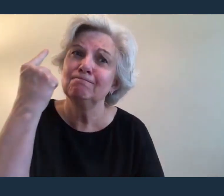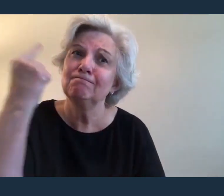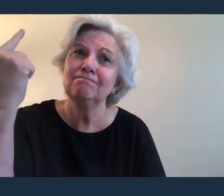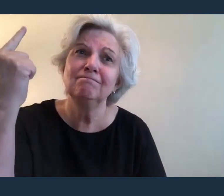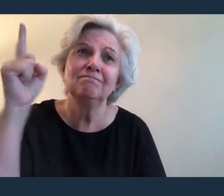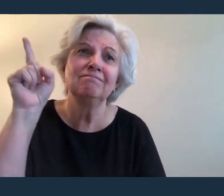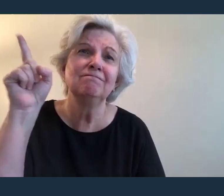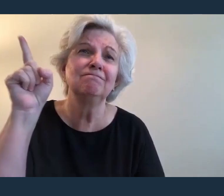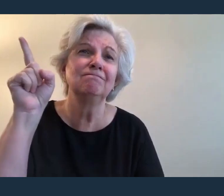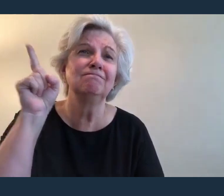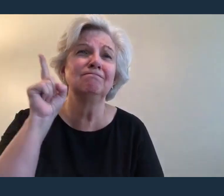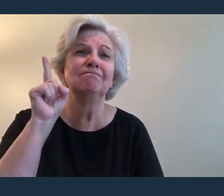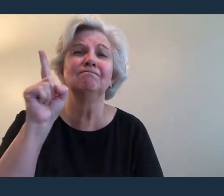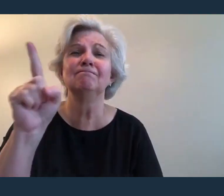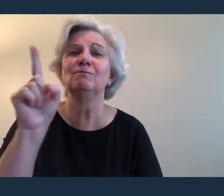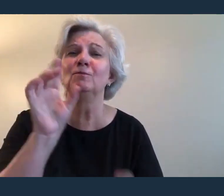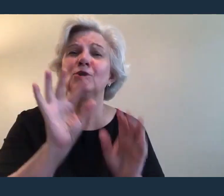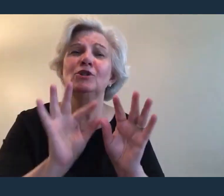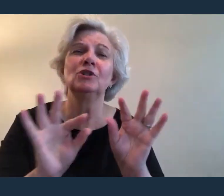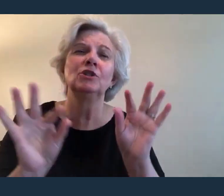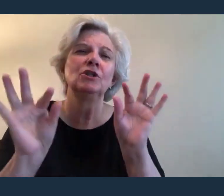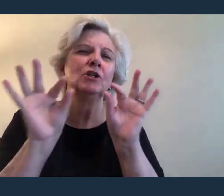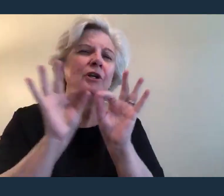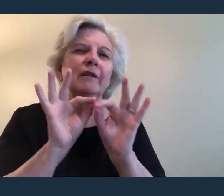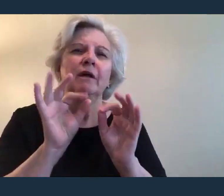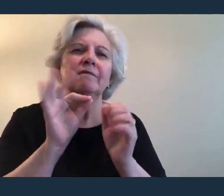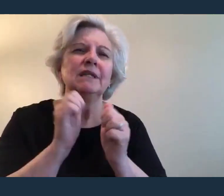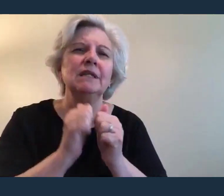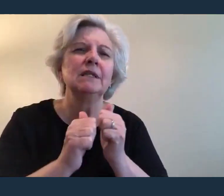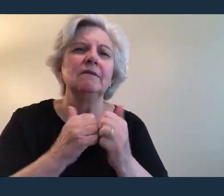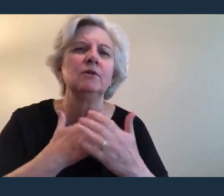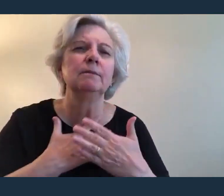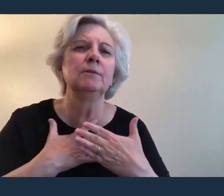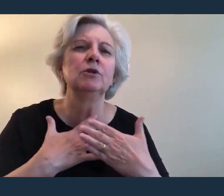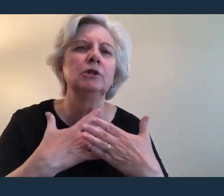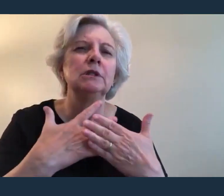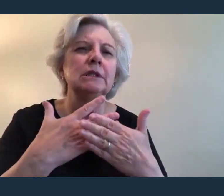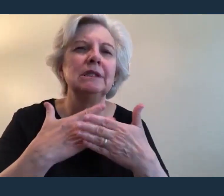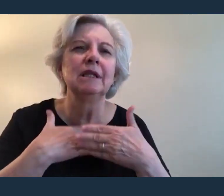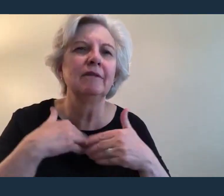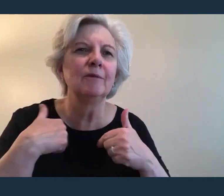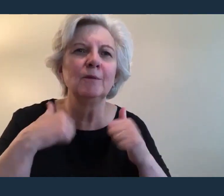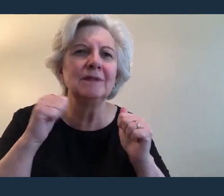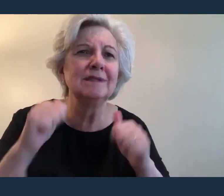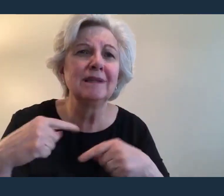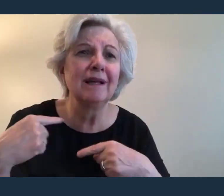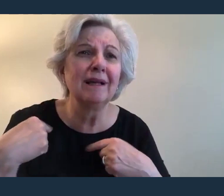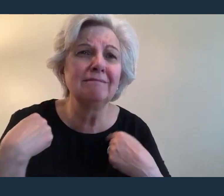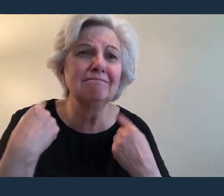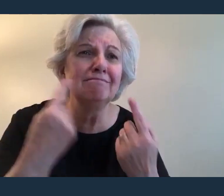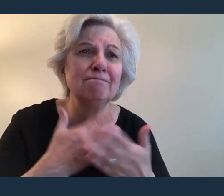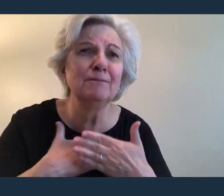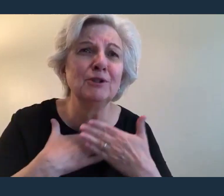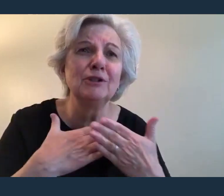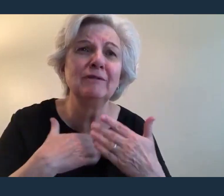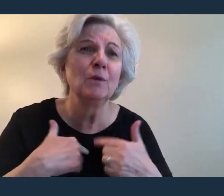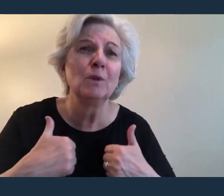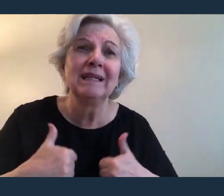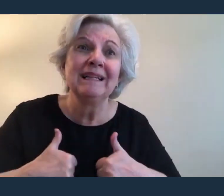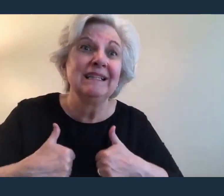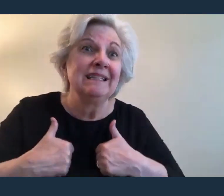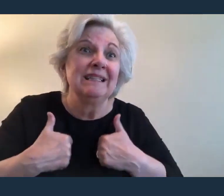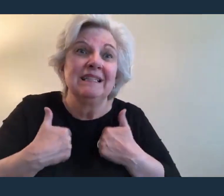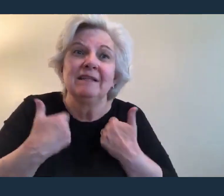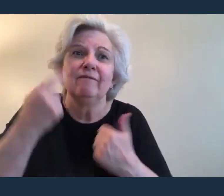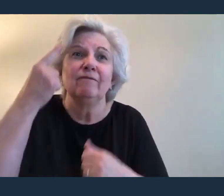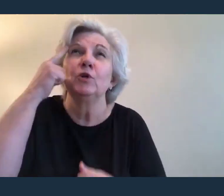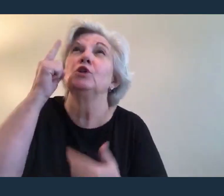Worthy of every breath we could ever breathe We live for You